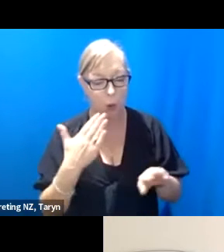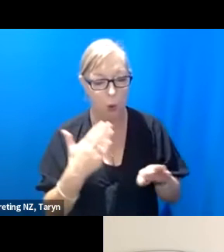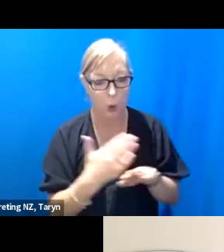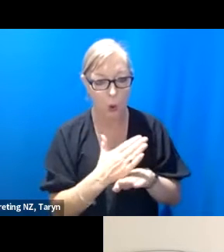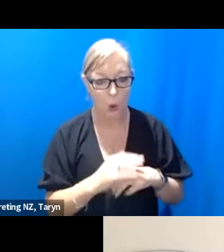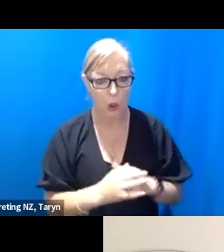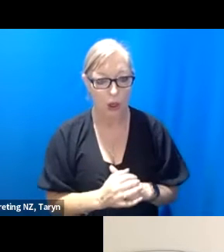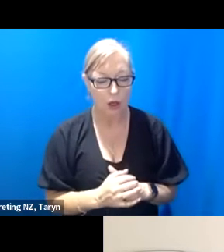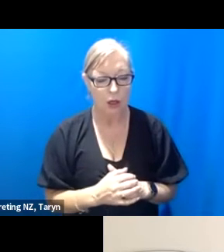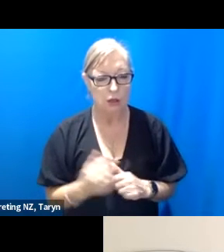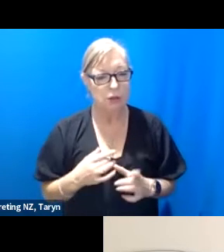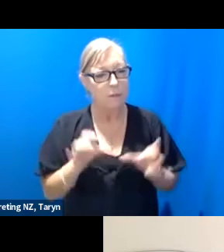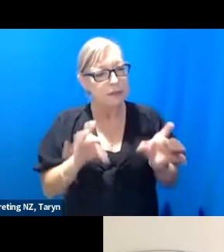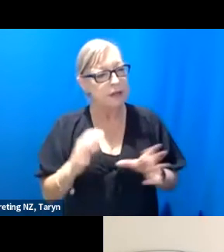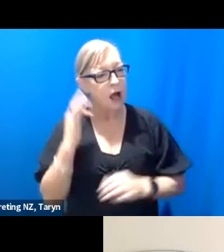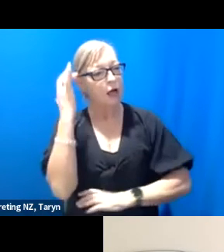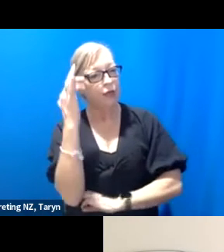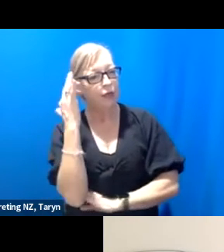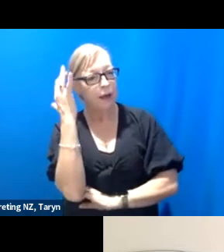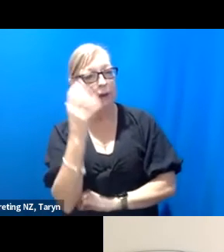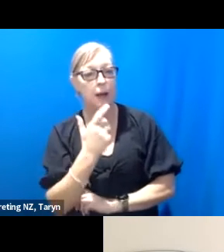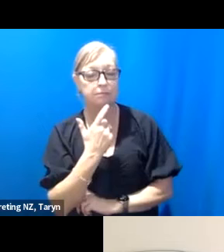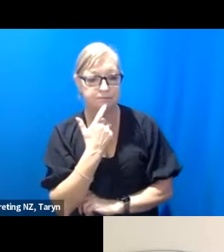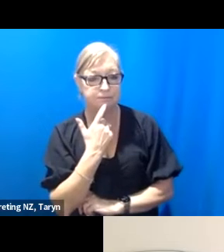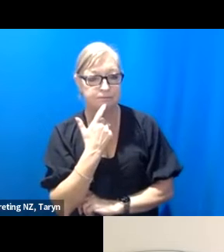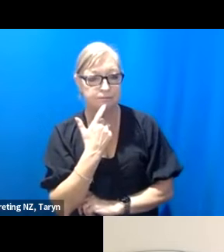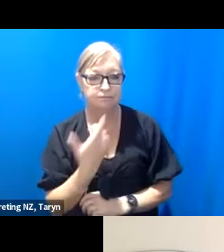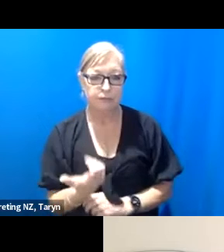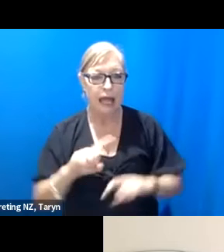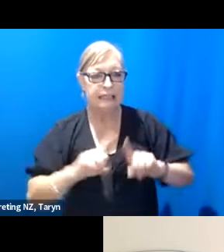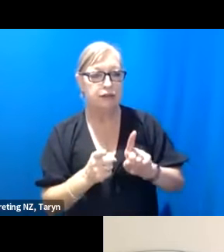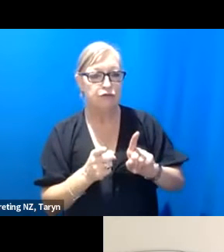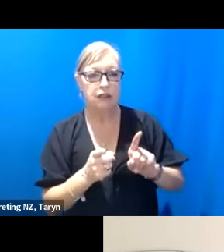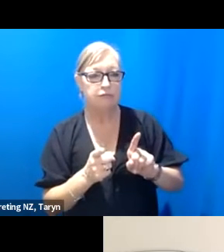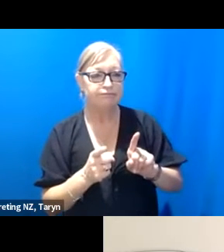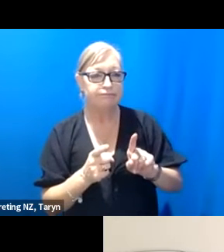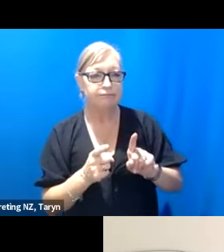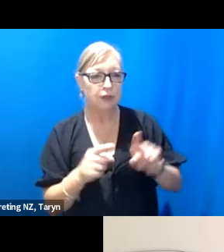began to sort of think in terms of frames, is one of the ways that I kind of think of it. So